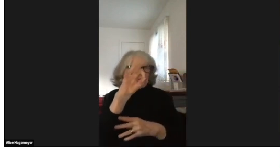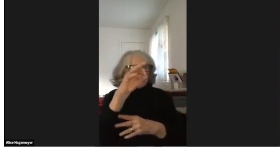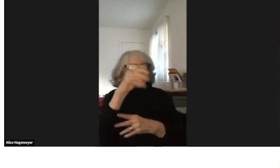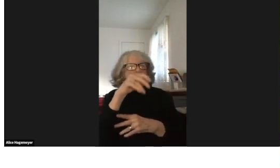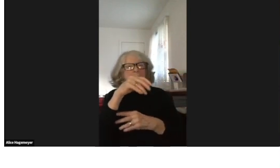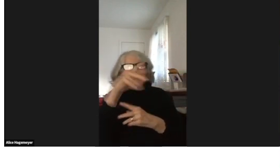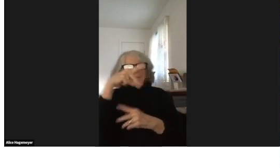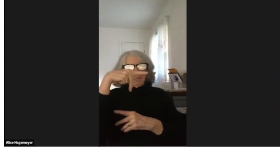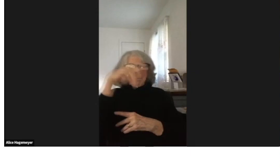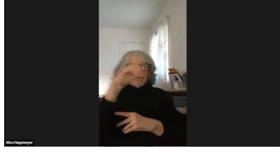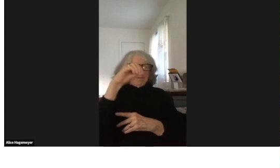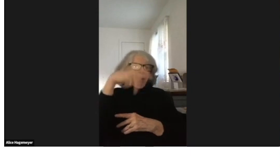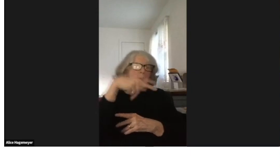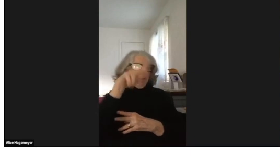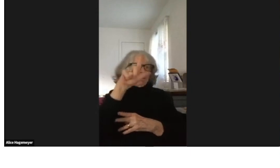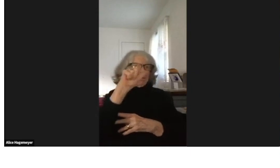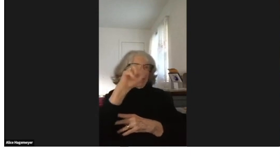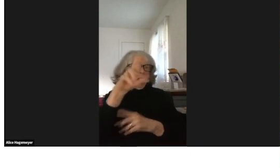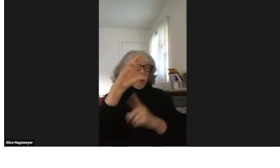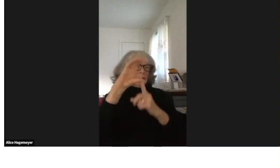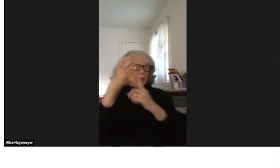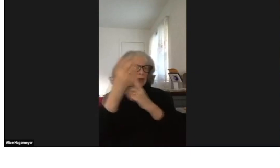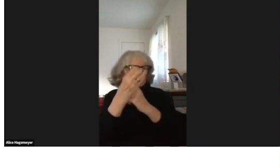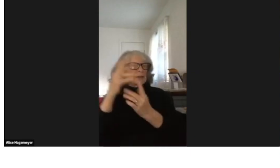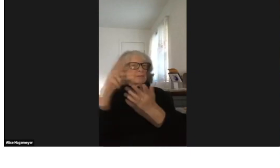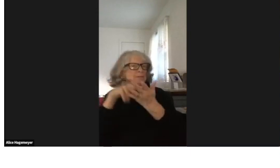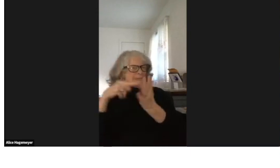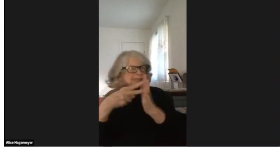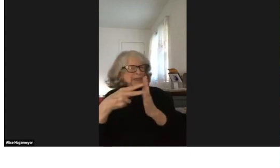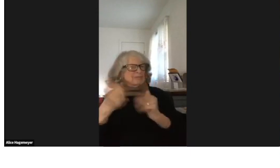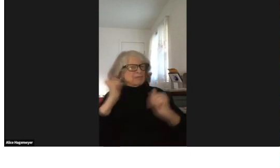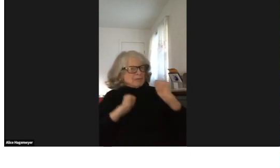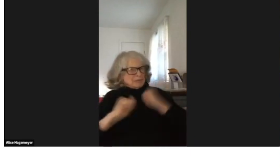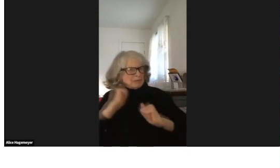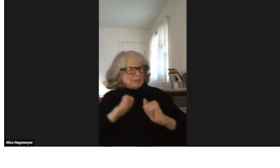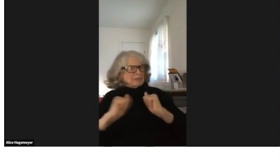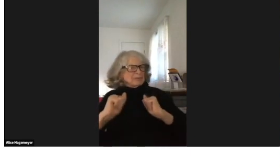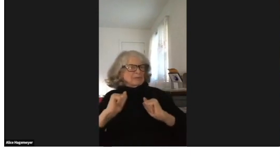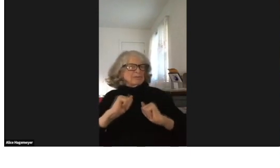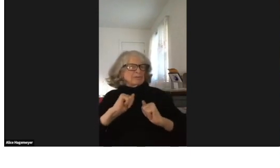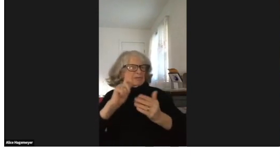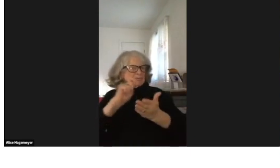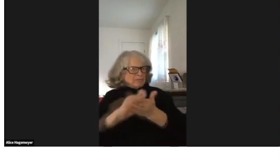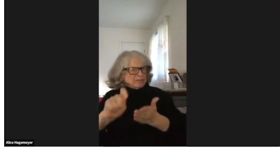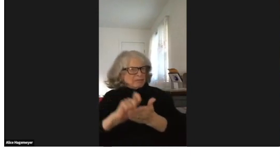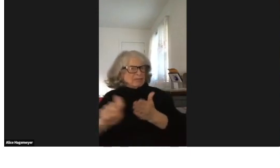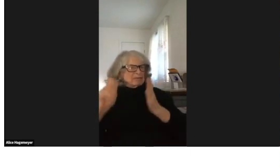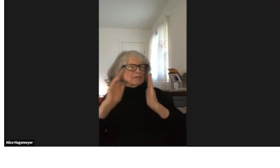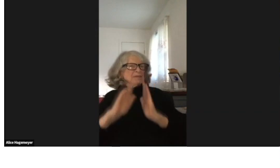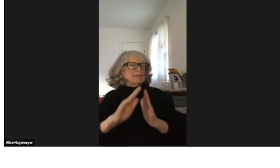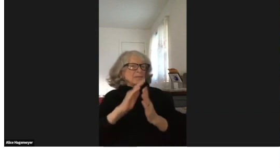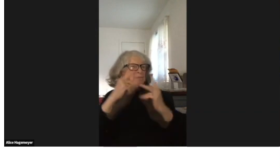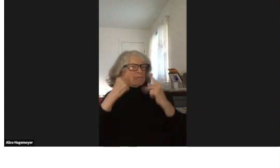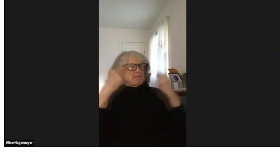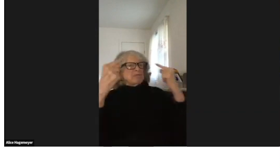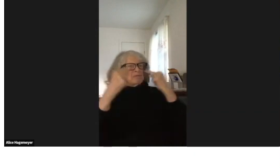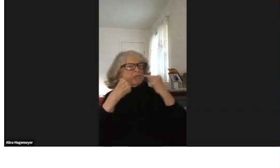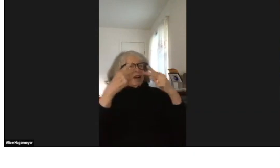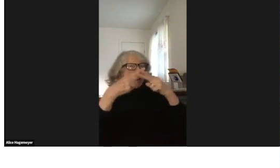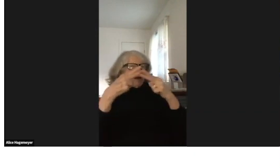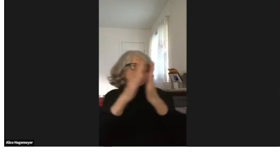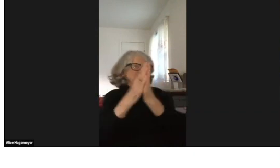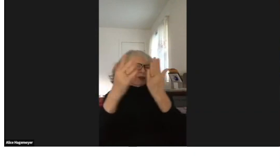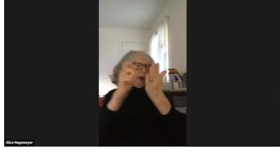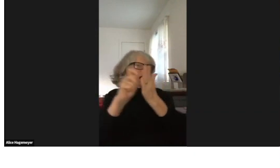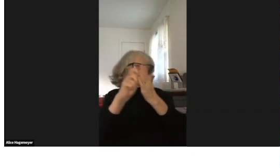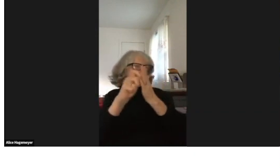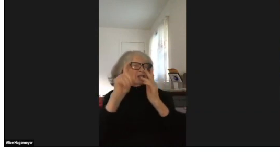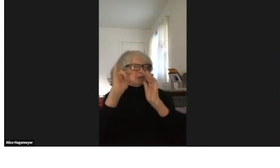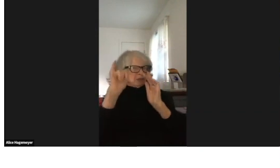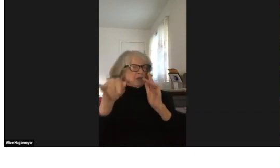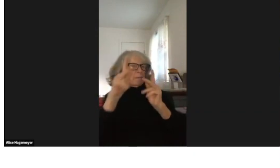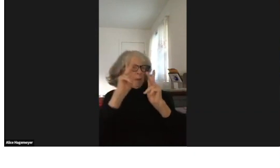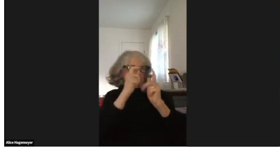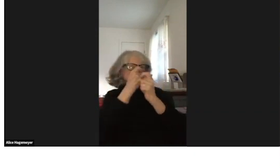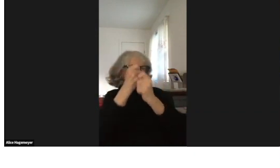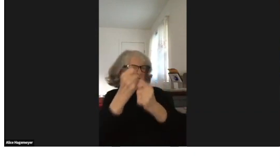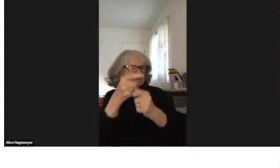The deaf of popular culture, it could be performers and writers, authors,